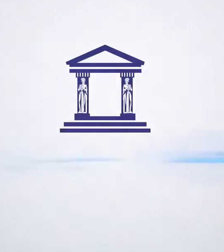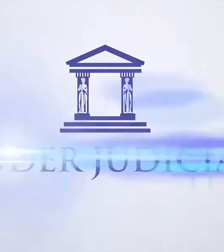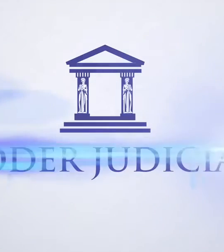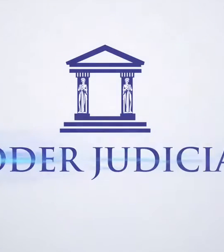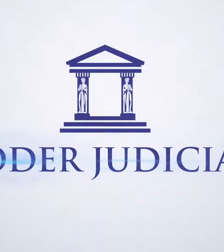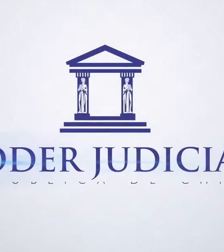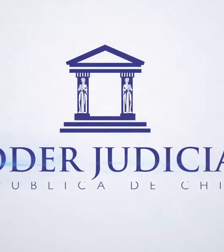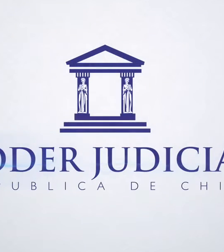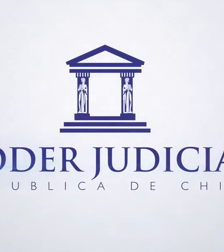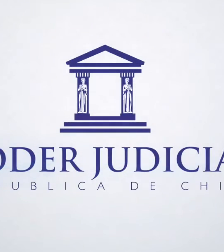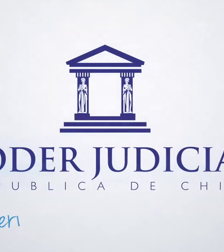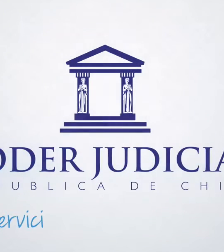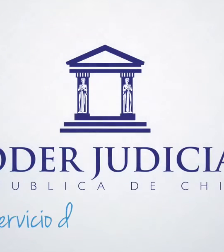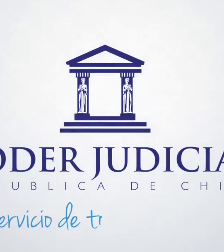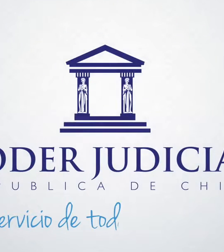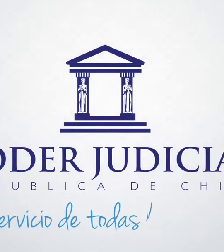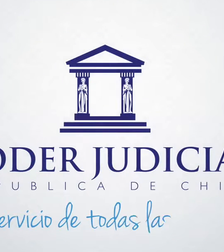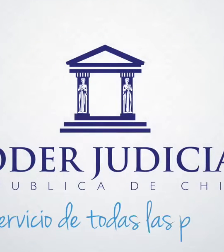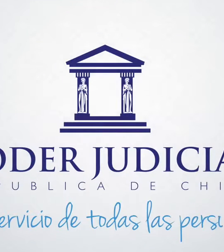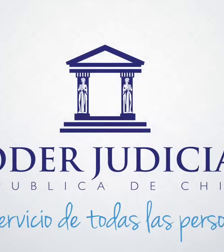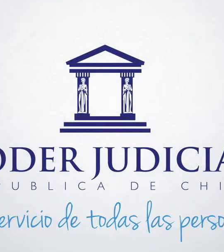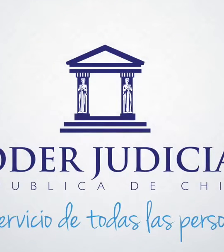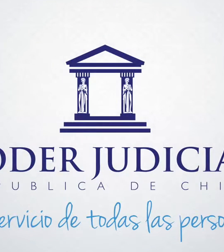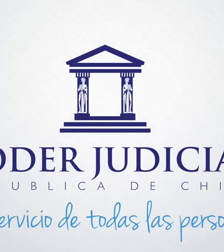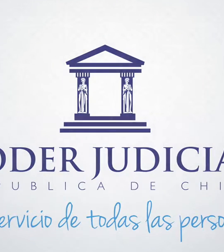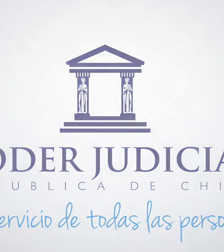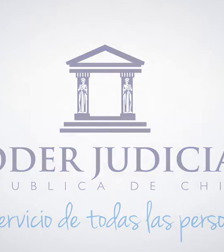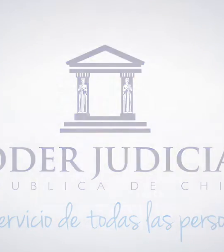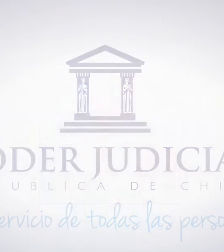Judicial Branch Serving all people.